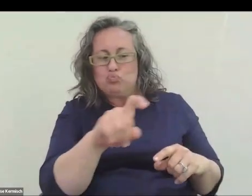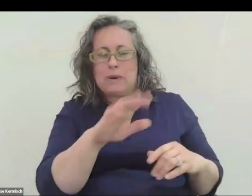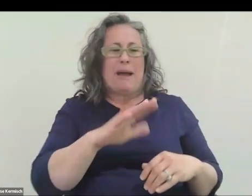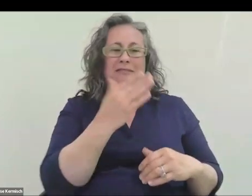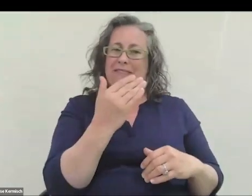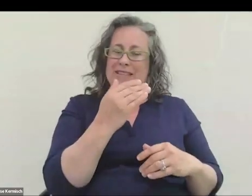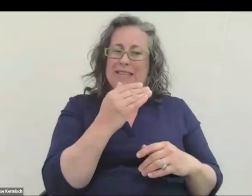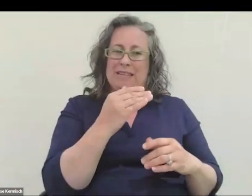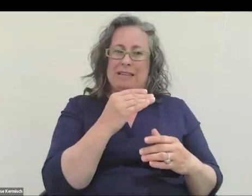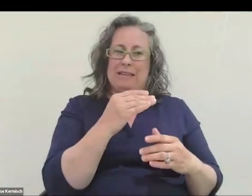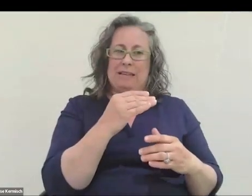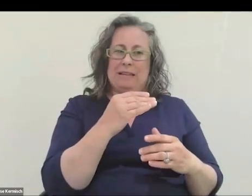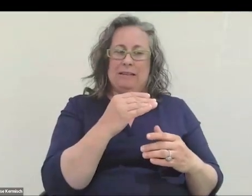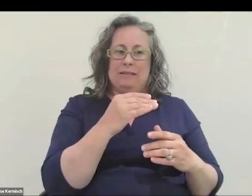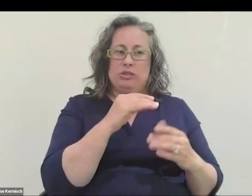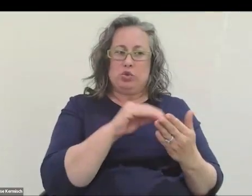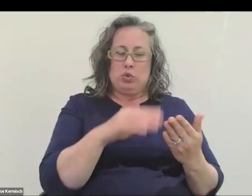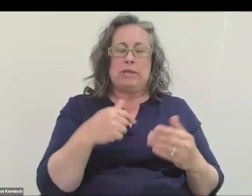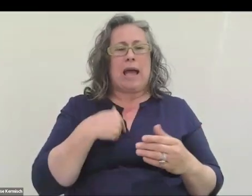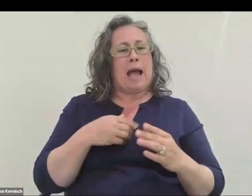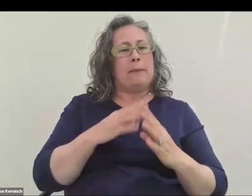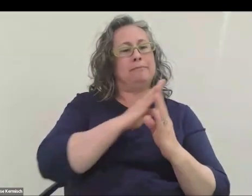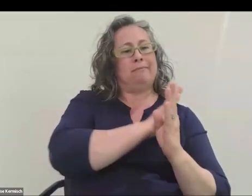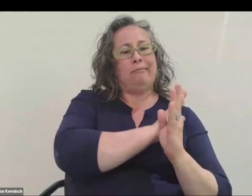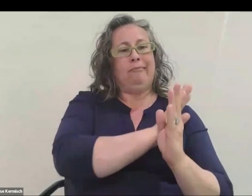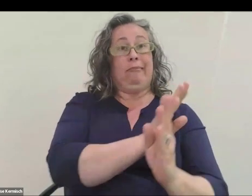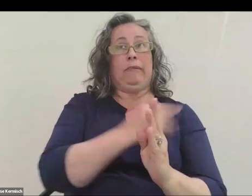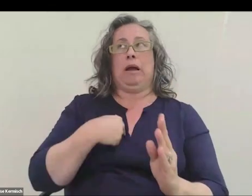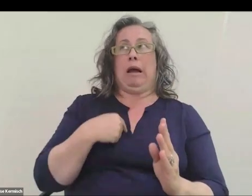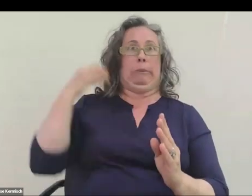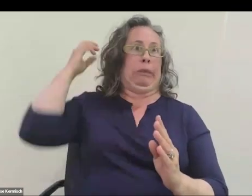who just happened to be nearby. I'm standing in this line and I don't know what to say.